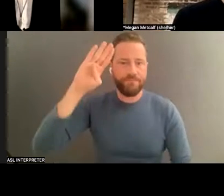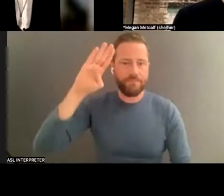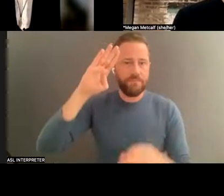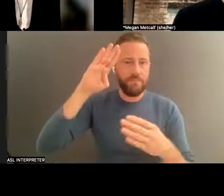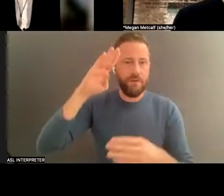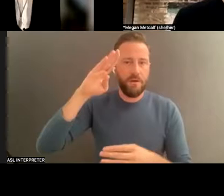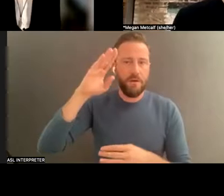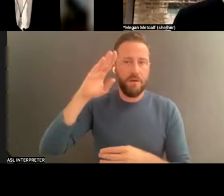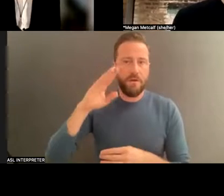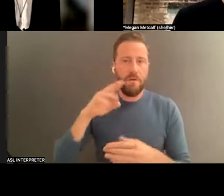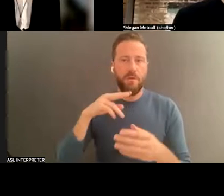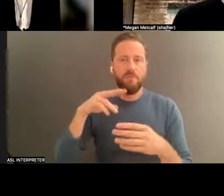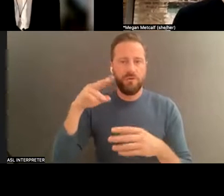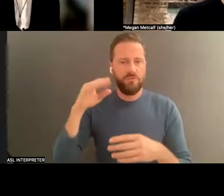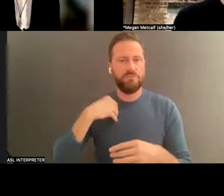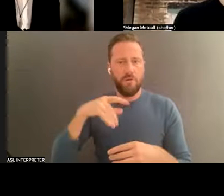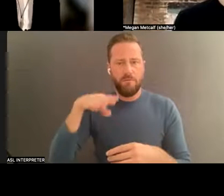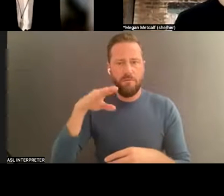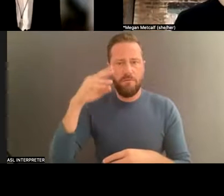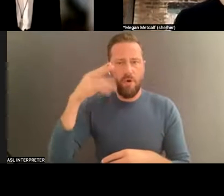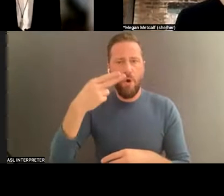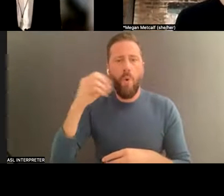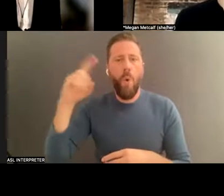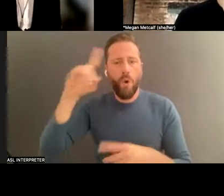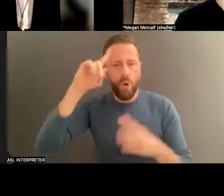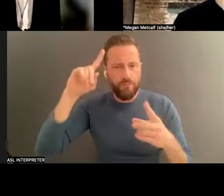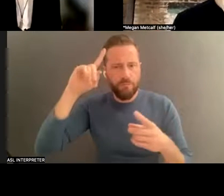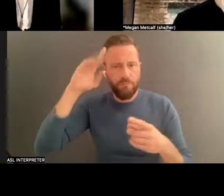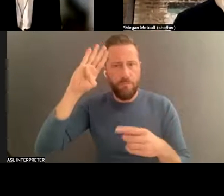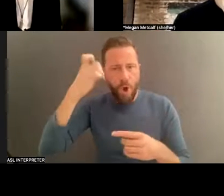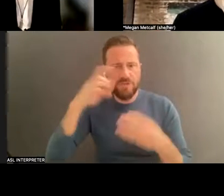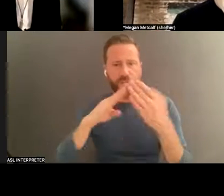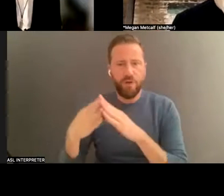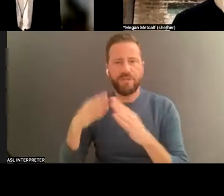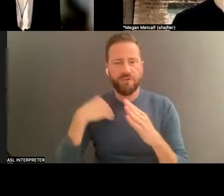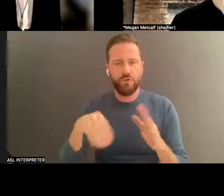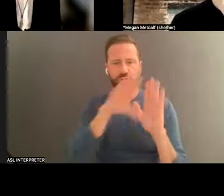the word "hip hop" with the two fingers like that, because now it's